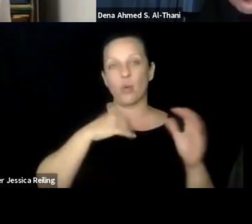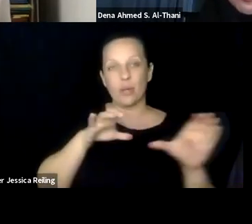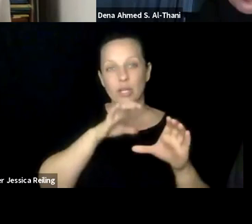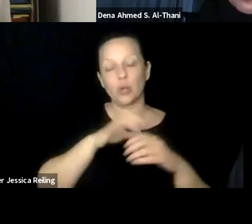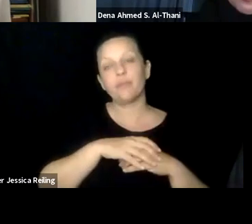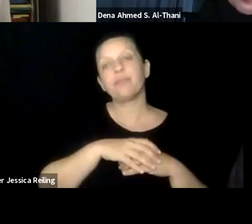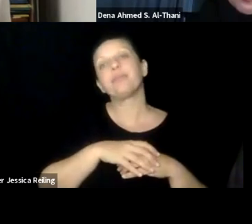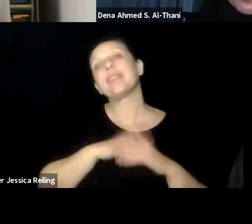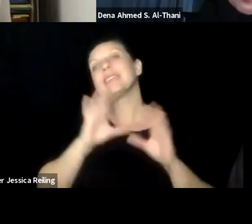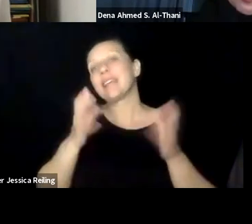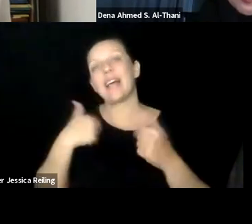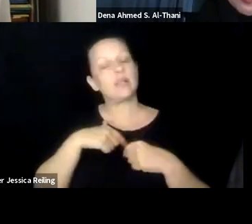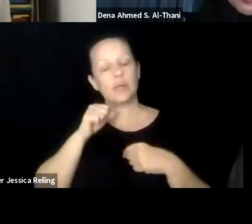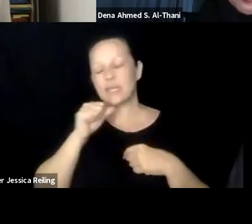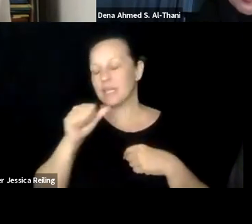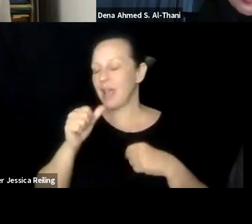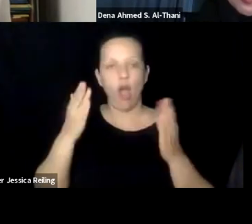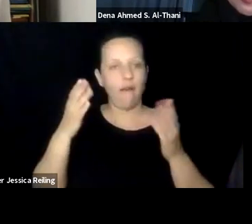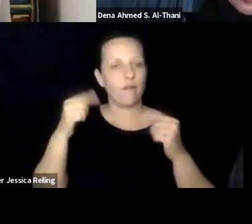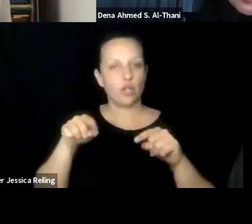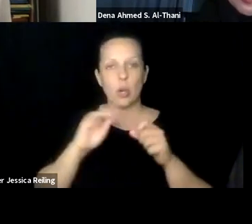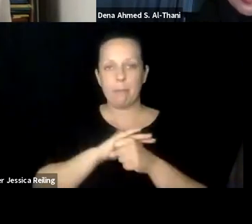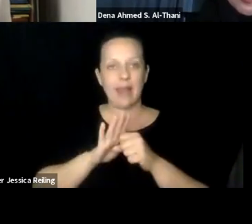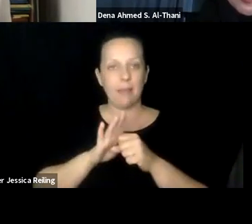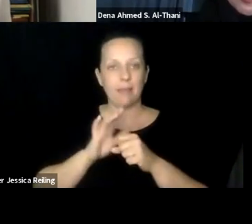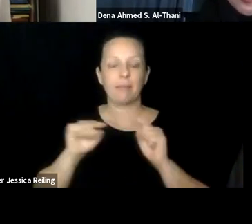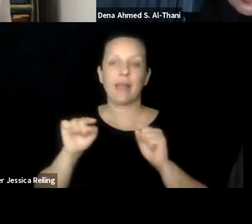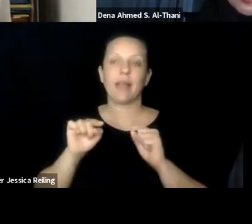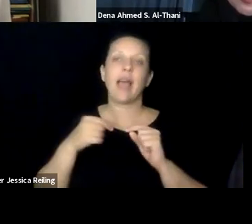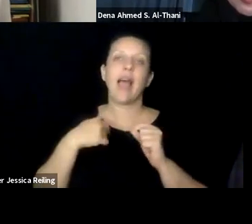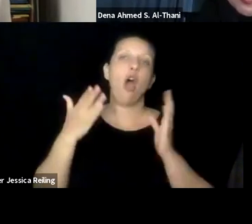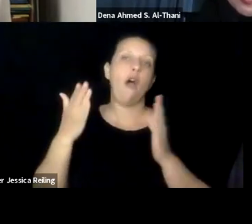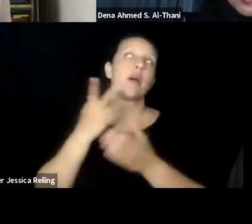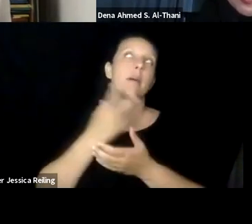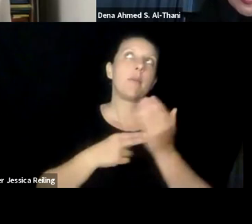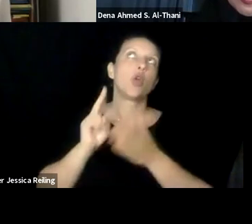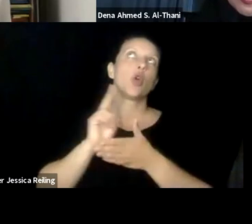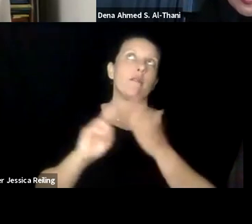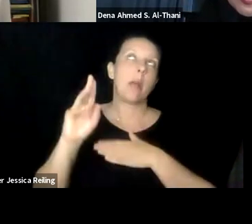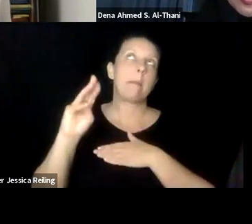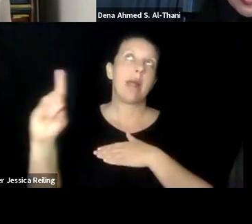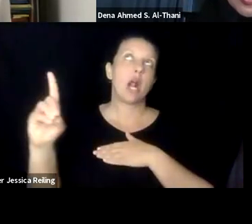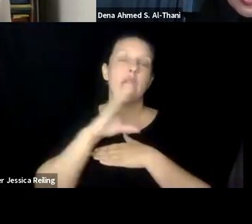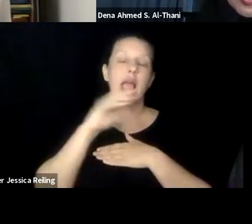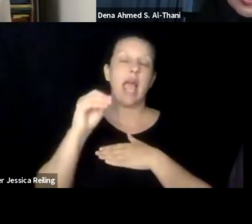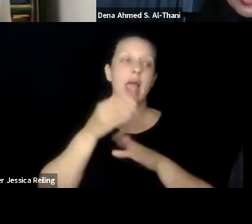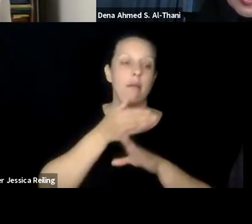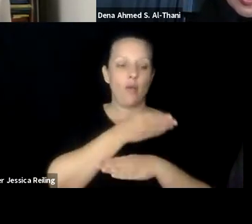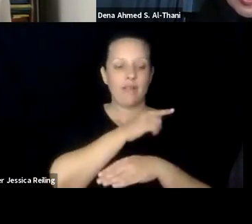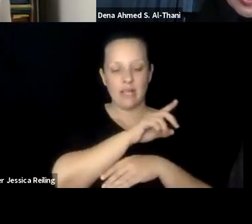speakers earlier today mentioned. And so that's another approach we do. There's a class we couldn't offer during the pandemic, but